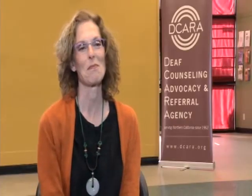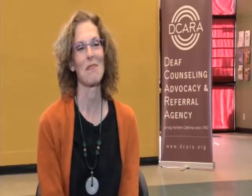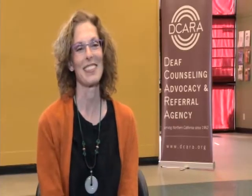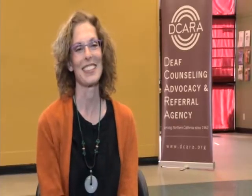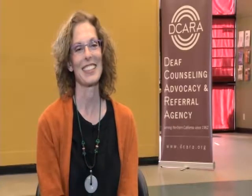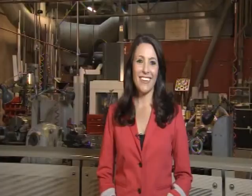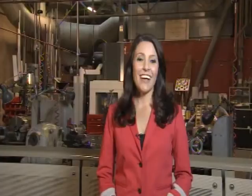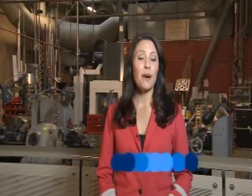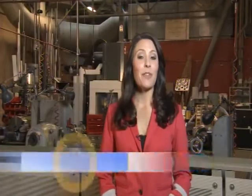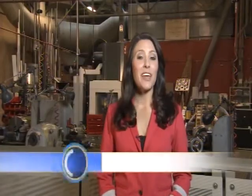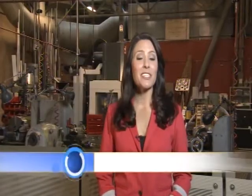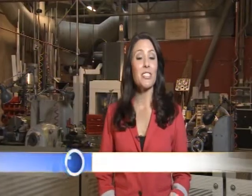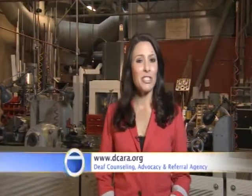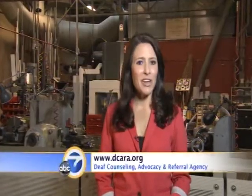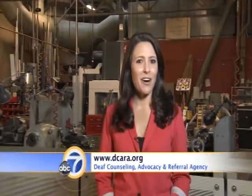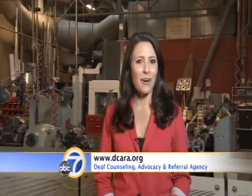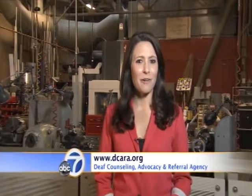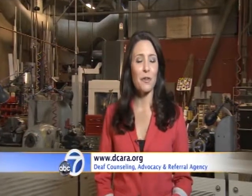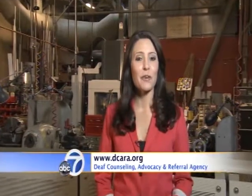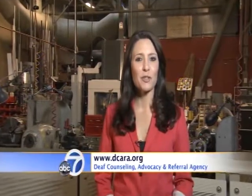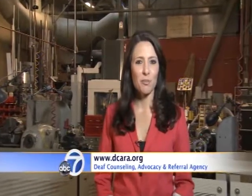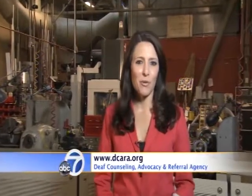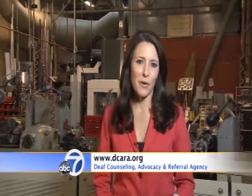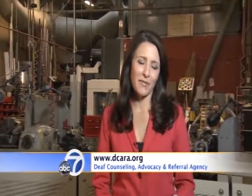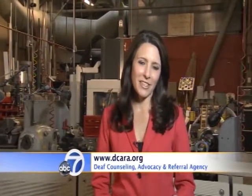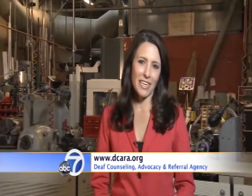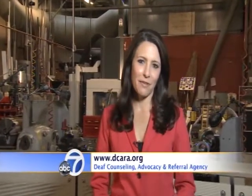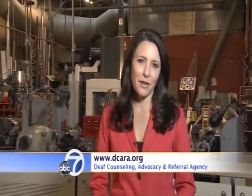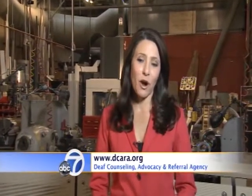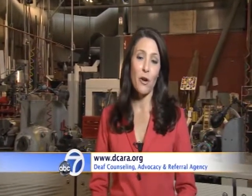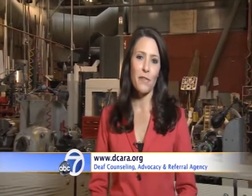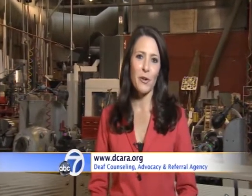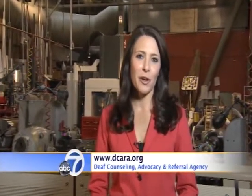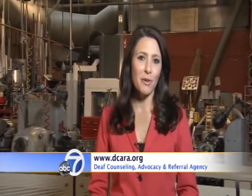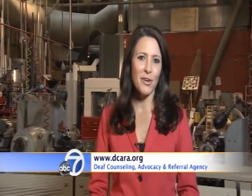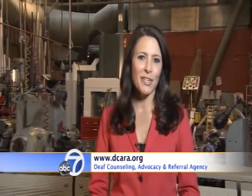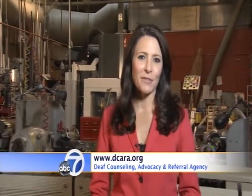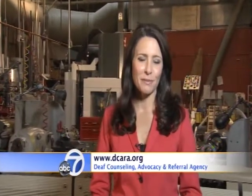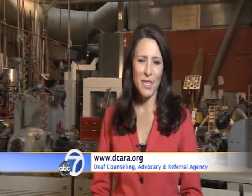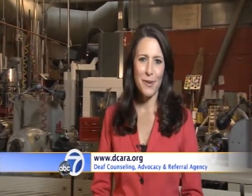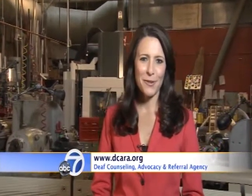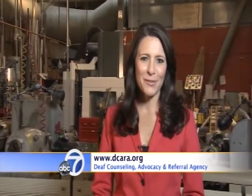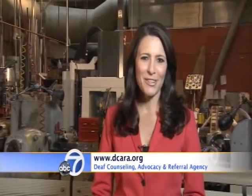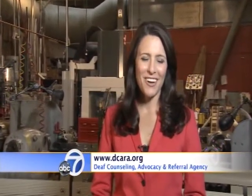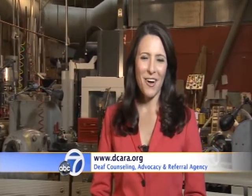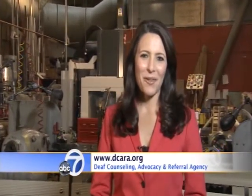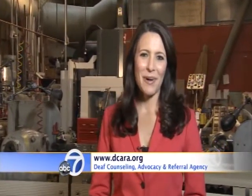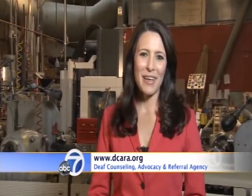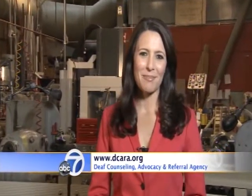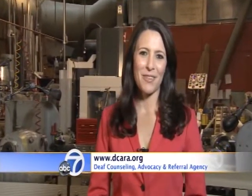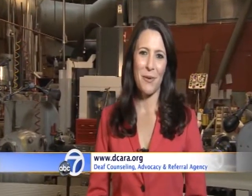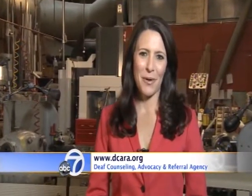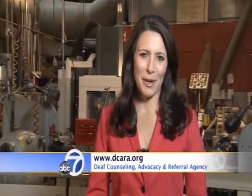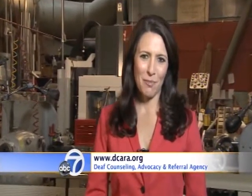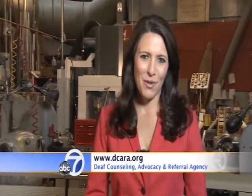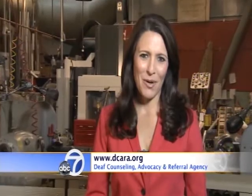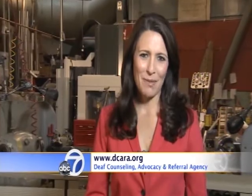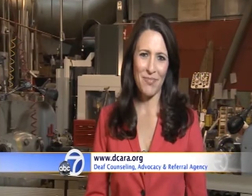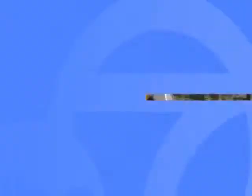Our thanks to DCARA for their support of the Deaf and Hard of Hearing communities from Santa Cruz all the way up to the Oregon border.